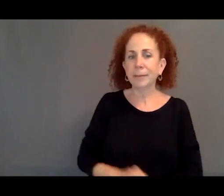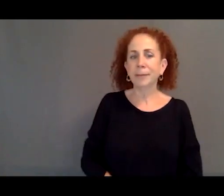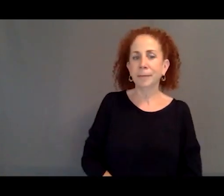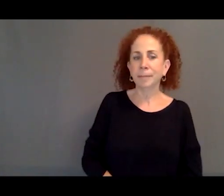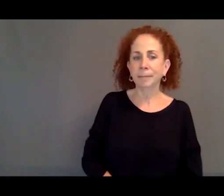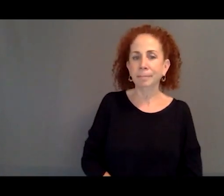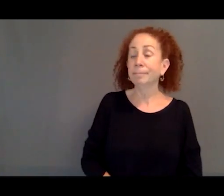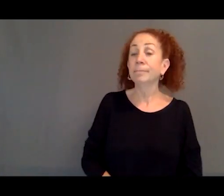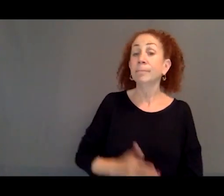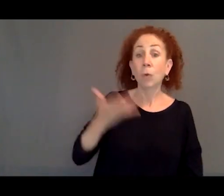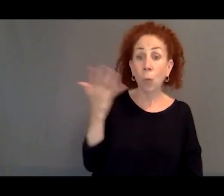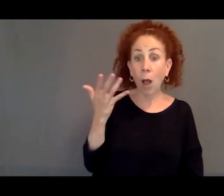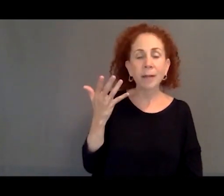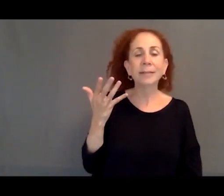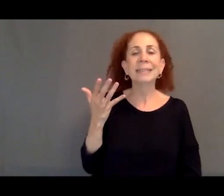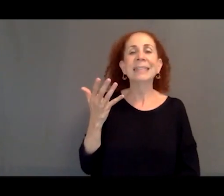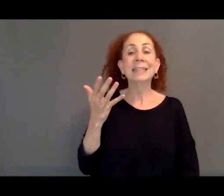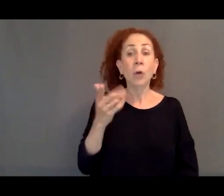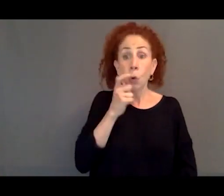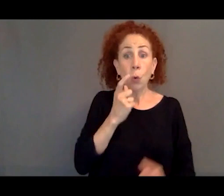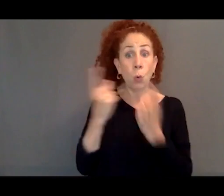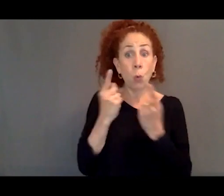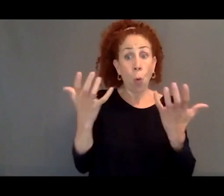is to try and keep asylum seekers away from their borders